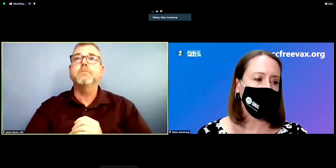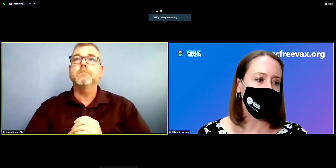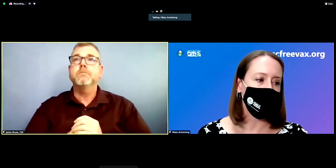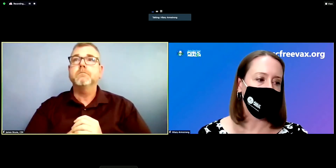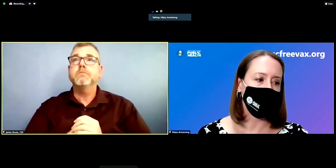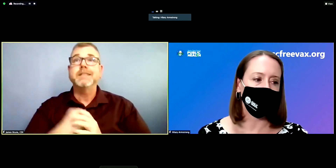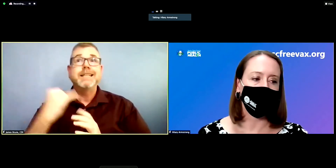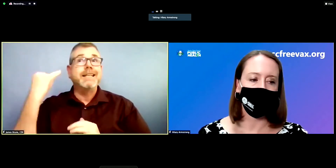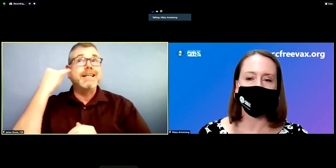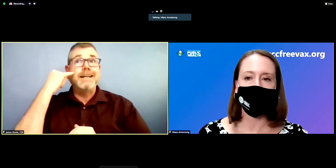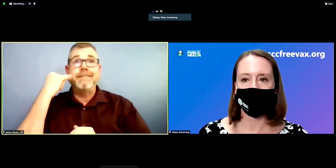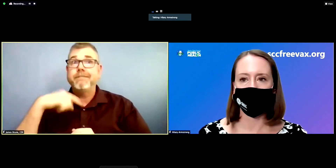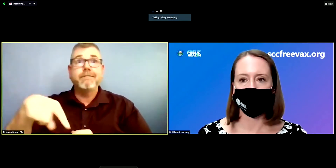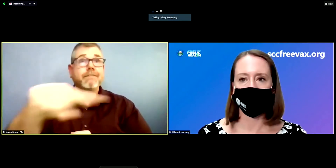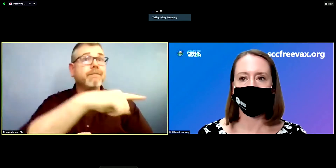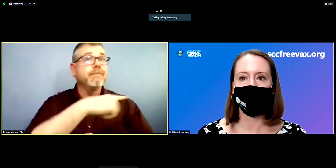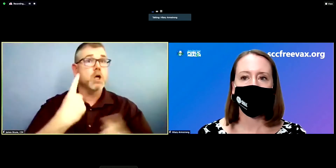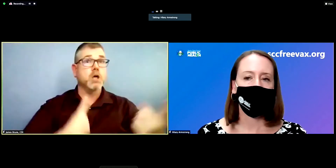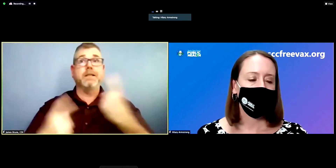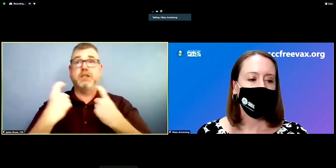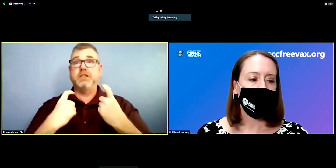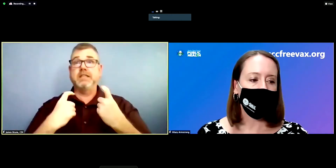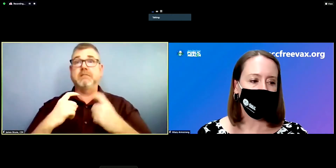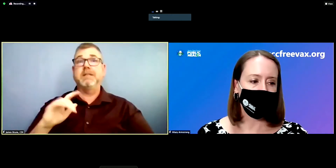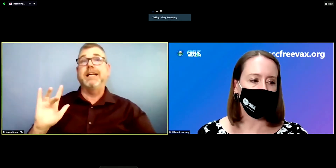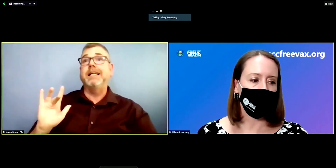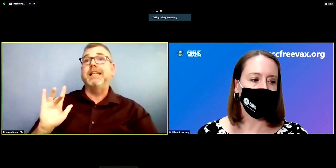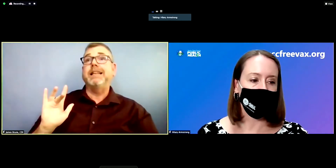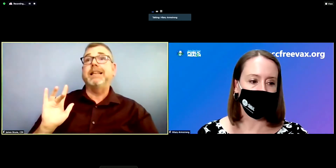please select the raised hand function, i will then call on you,